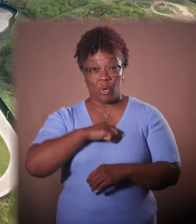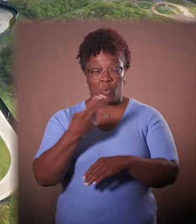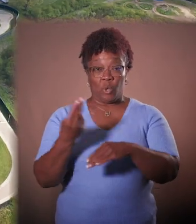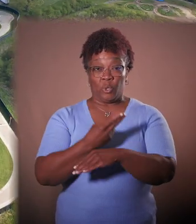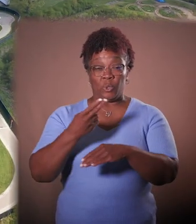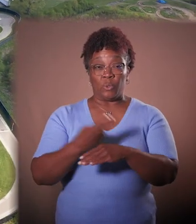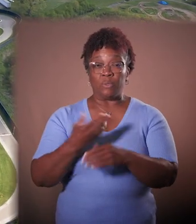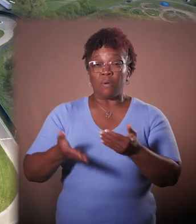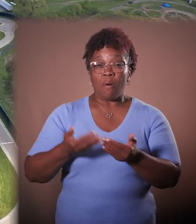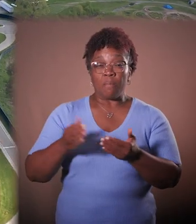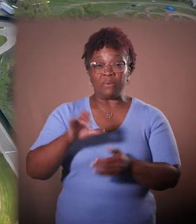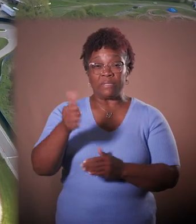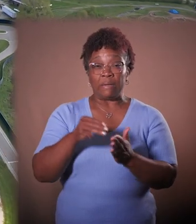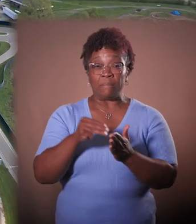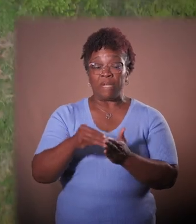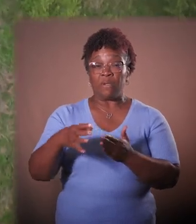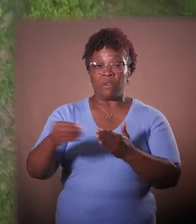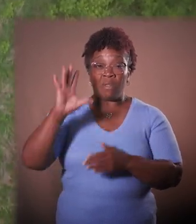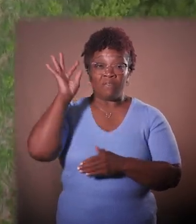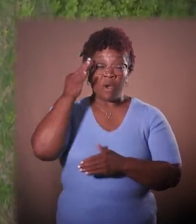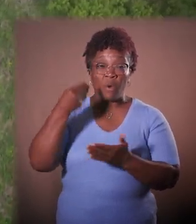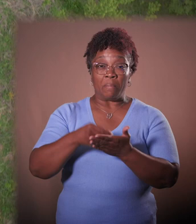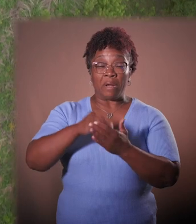be using a nearly $10 million dollar federal grant